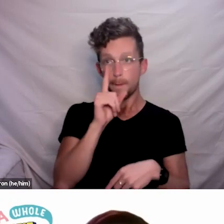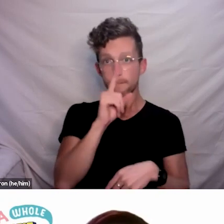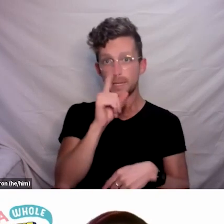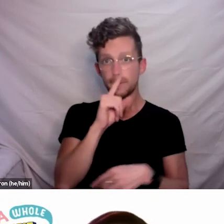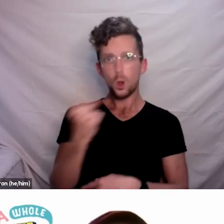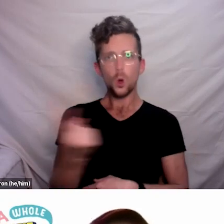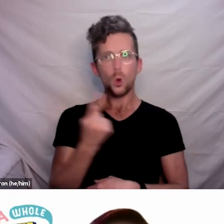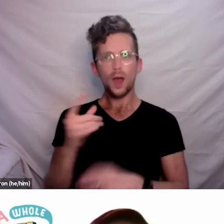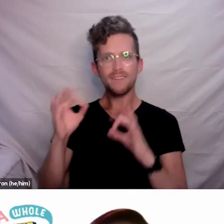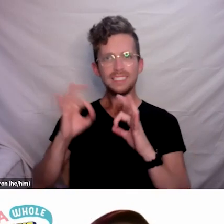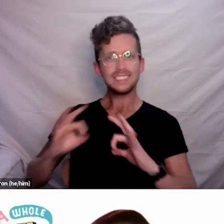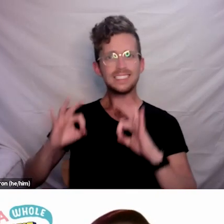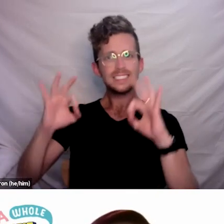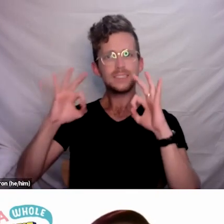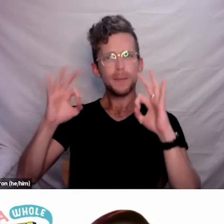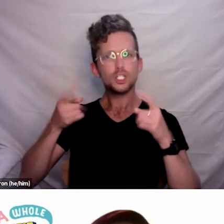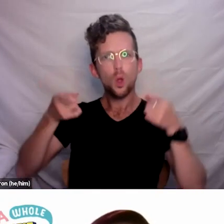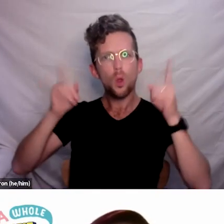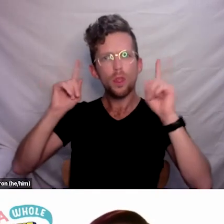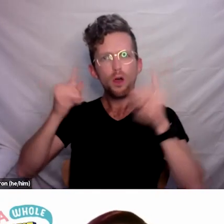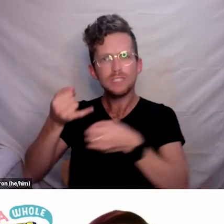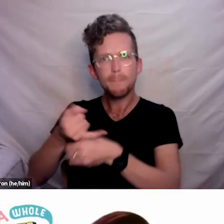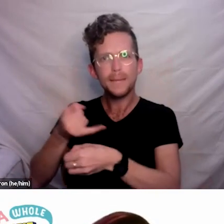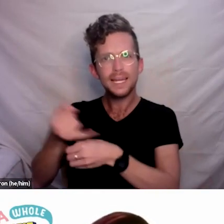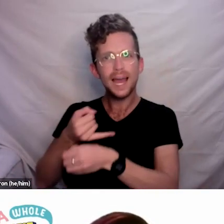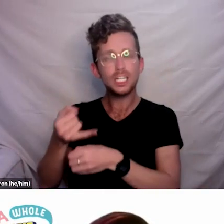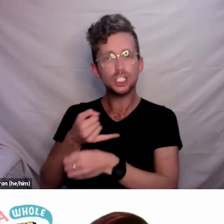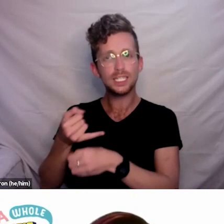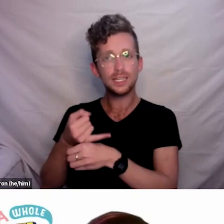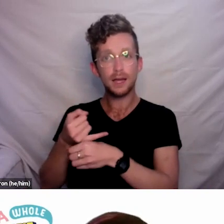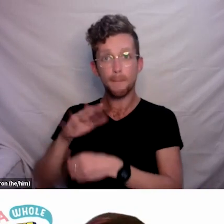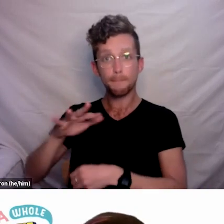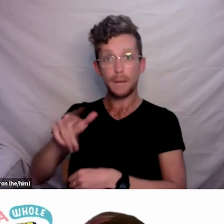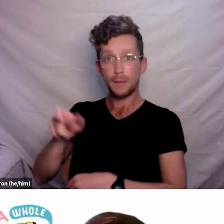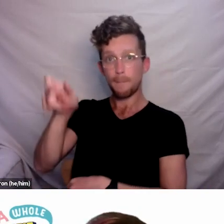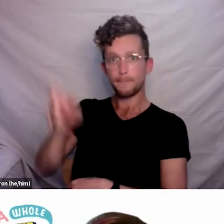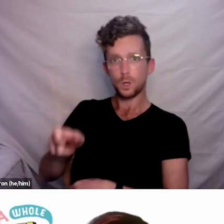Especially for those who have only a day or two that they can manage without,